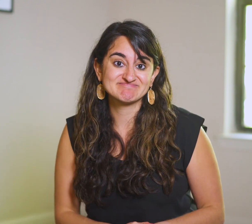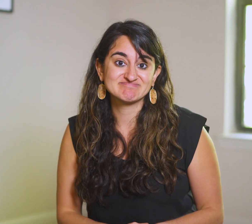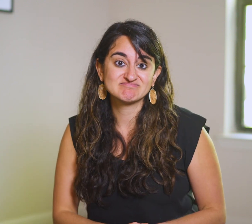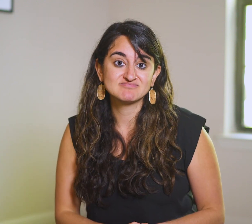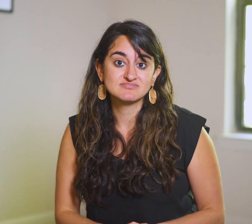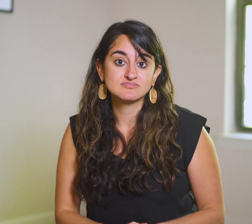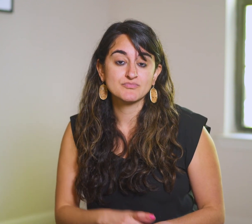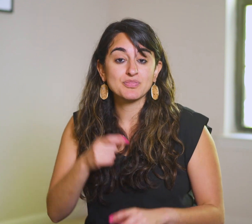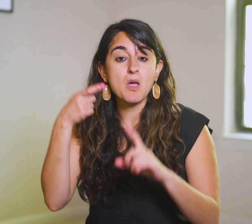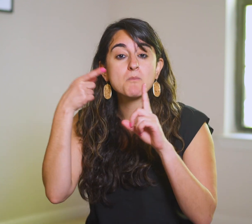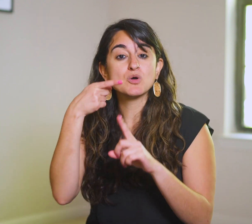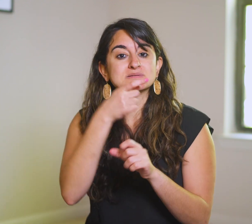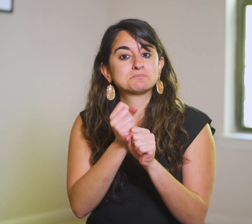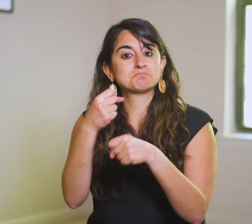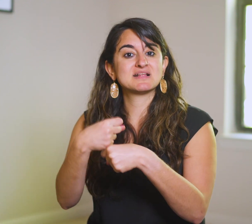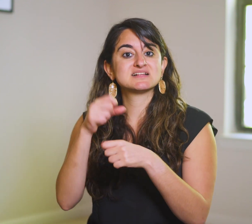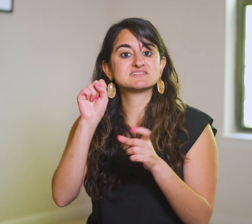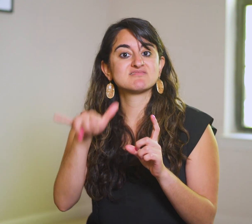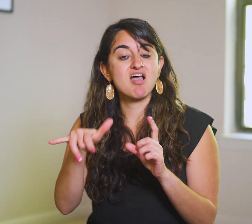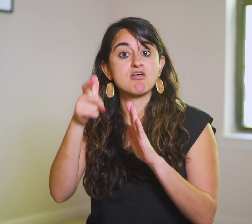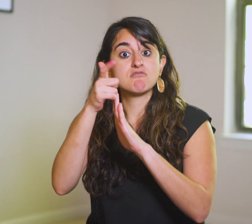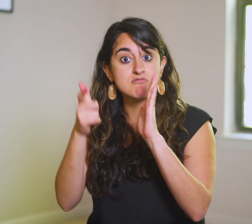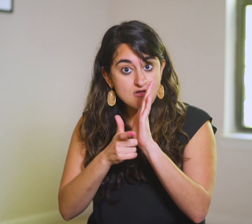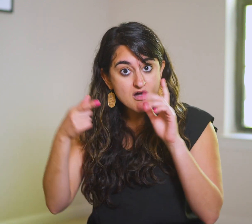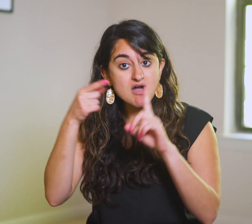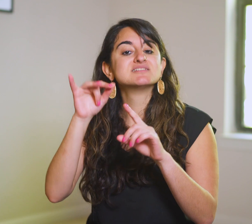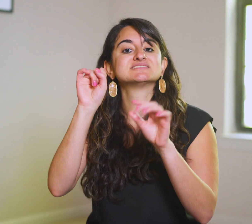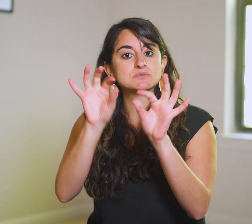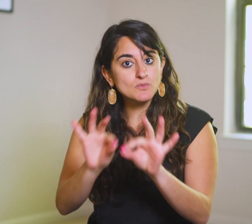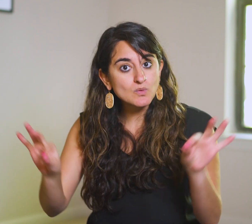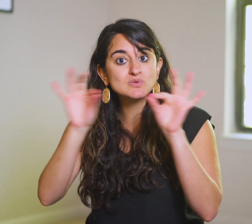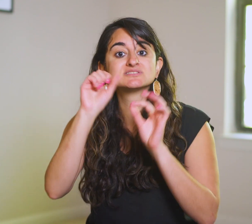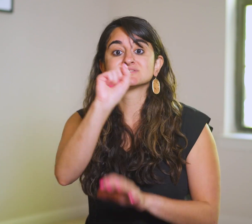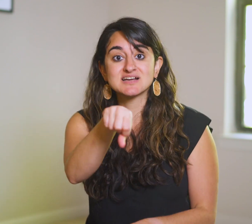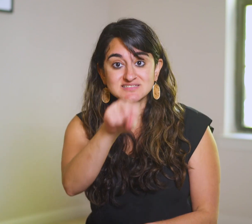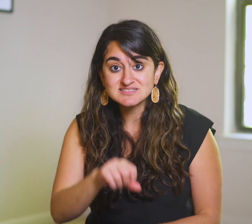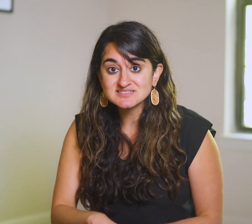The point He seems to be making is that the law is important